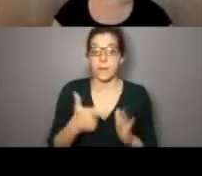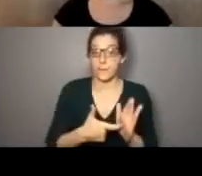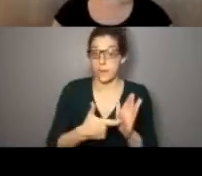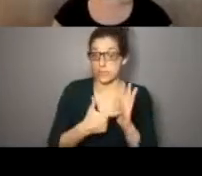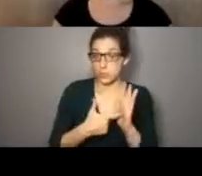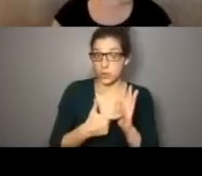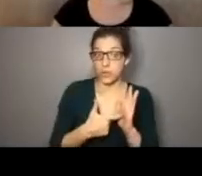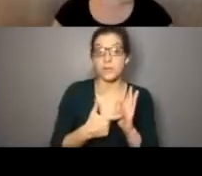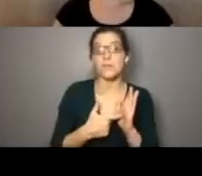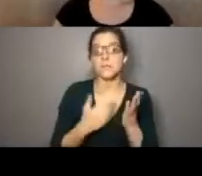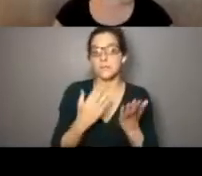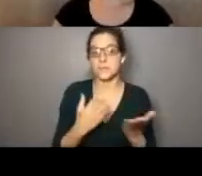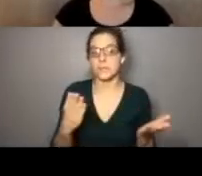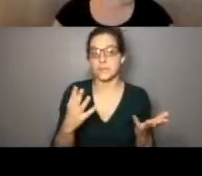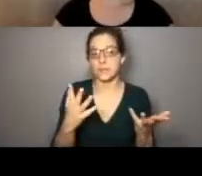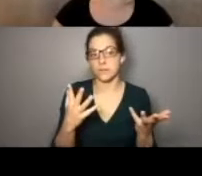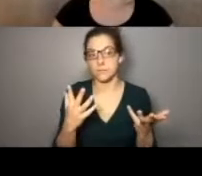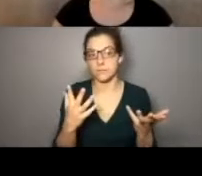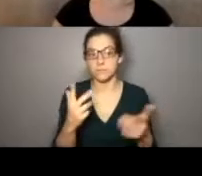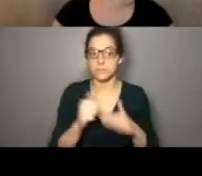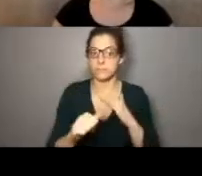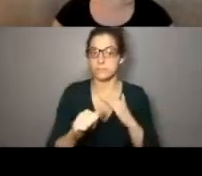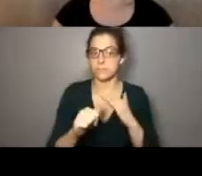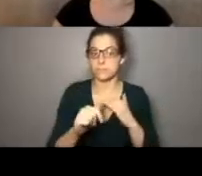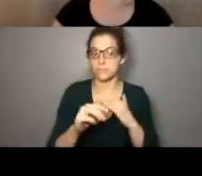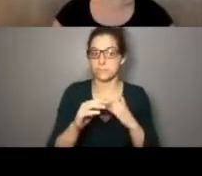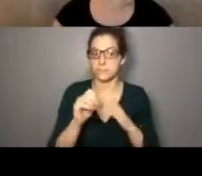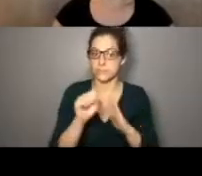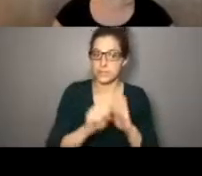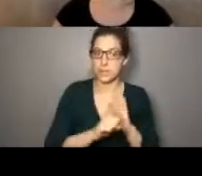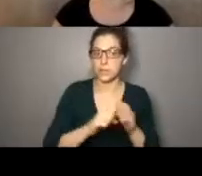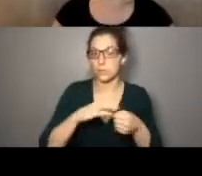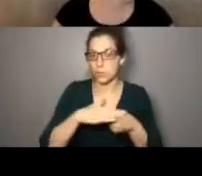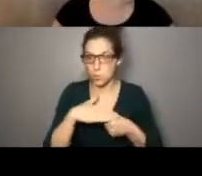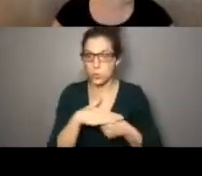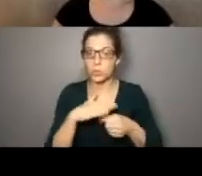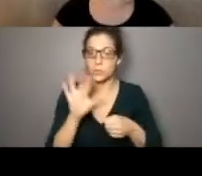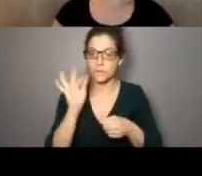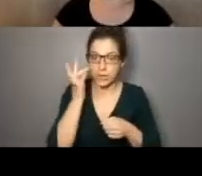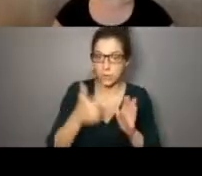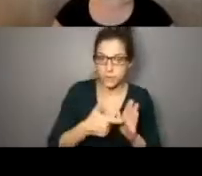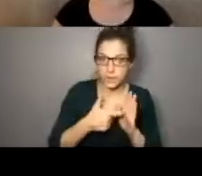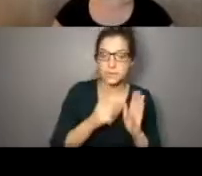mandatory, so things that are -- fall under state, local or Federal mandates, and then